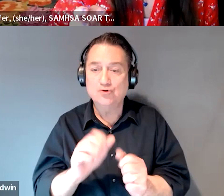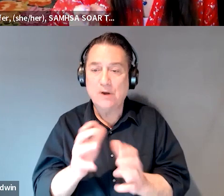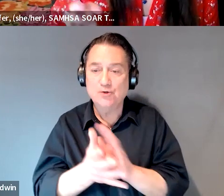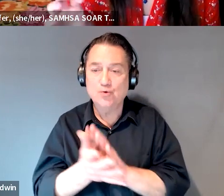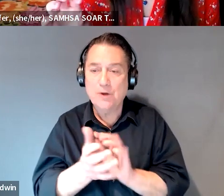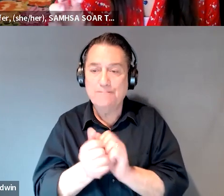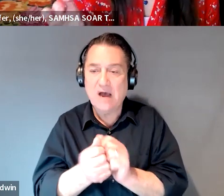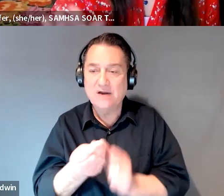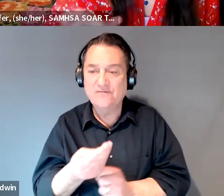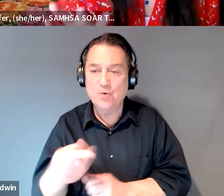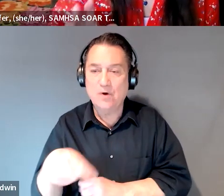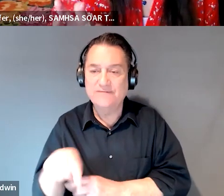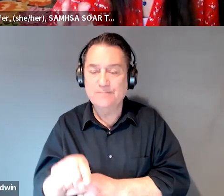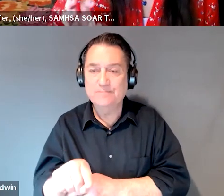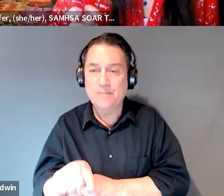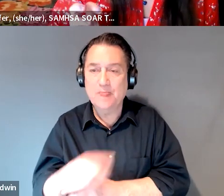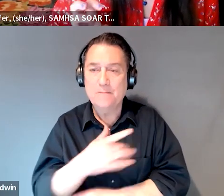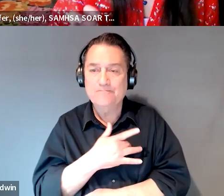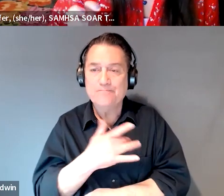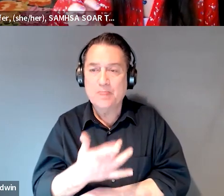So there's kind of a trend in questions about, you know,